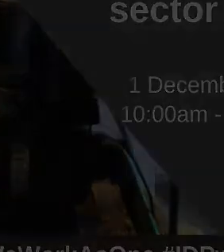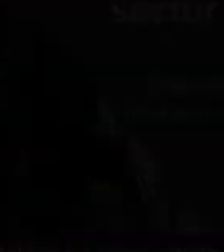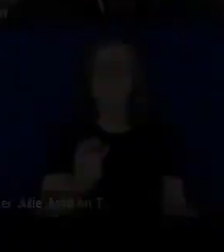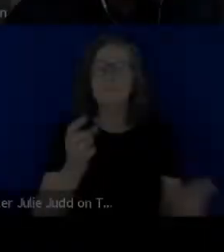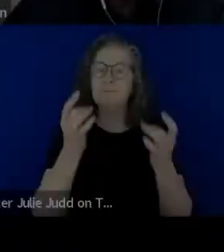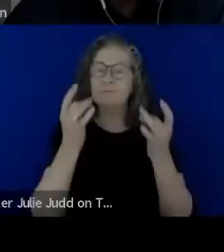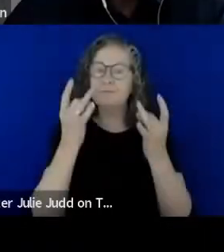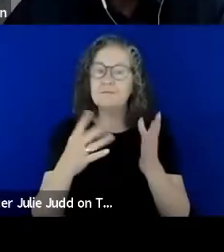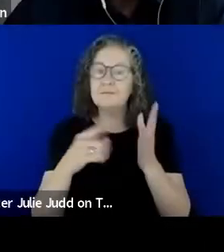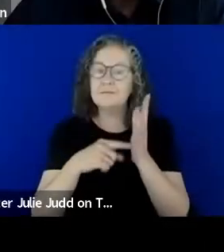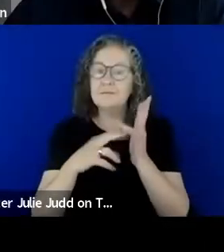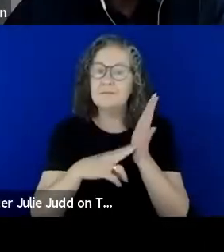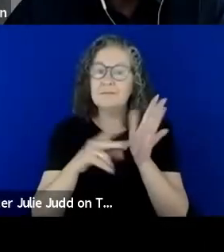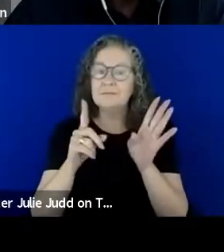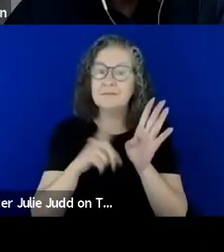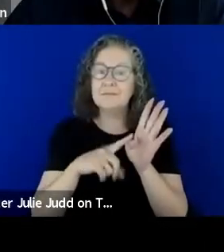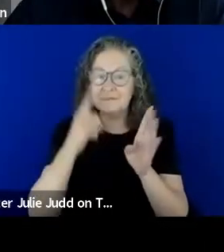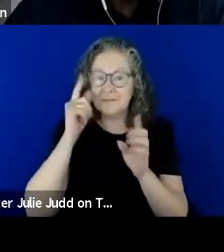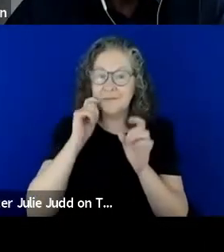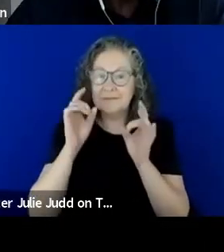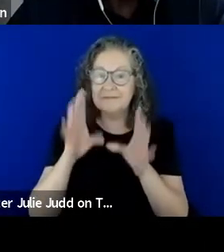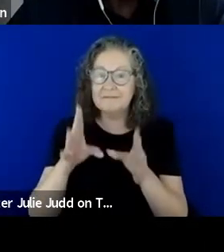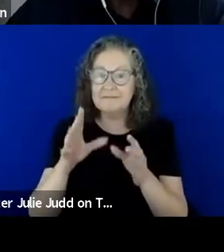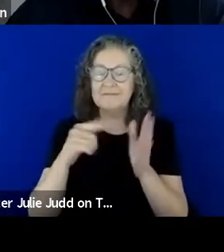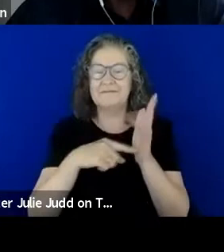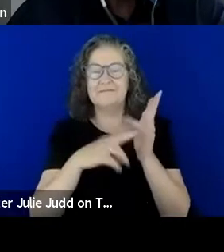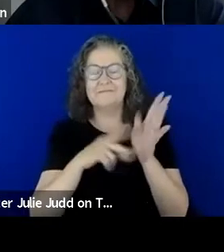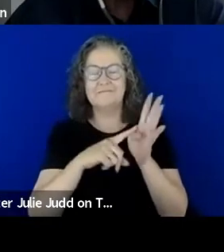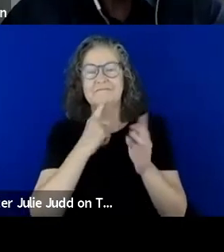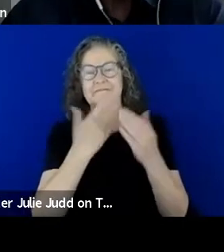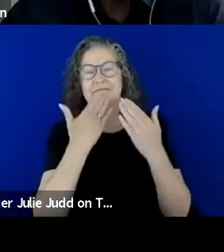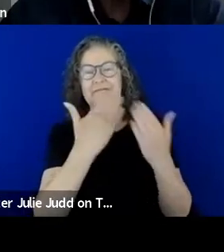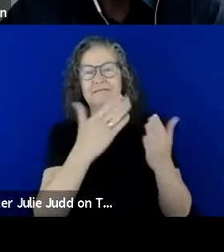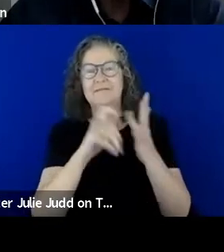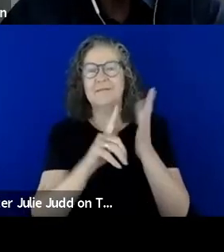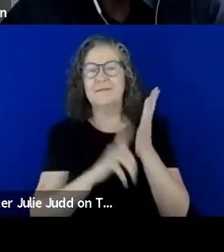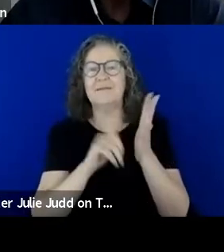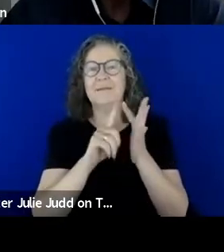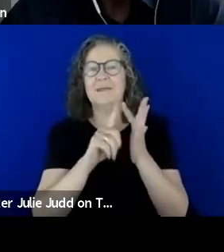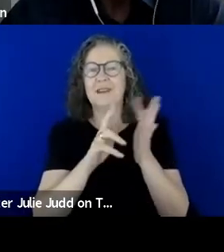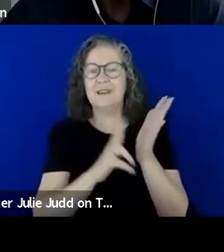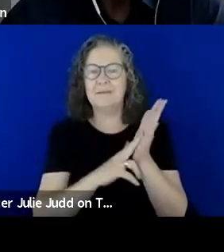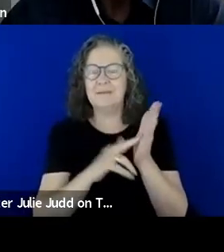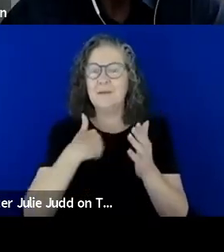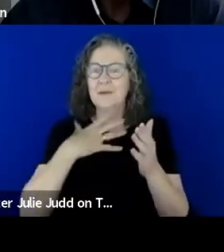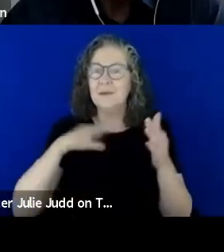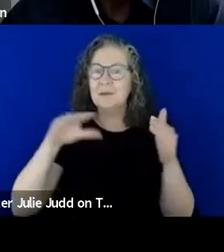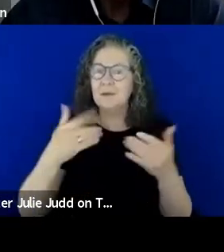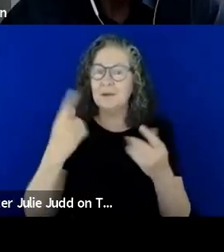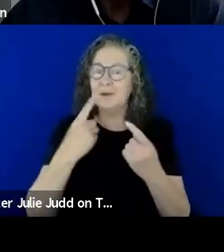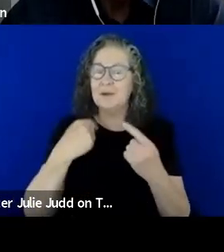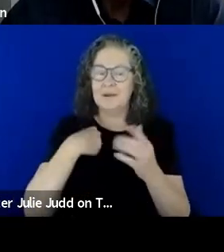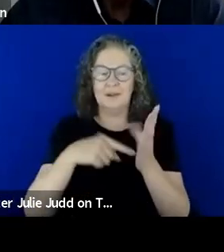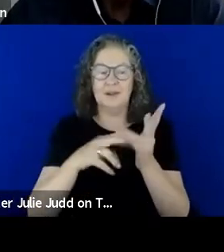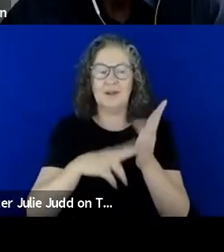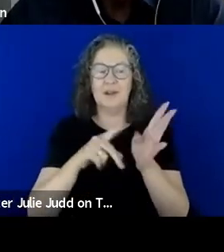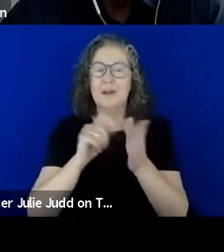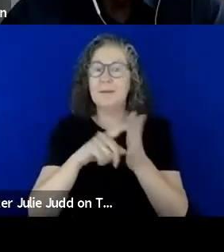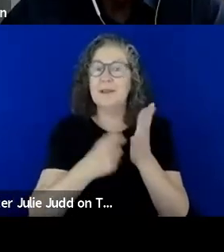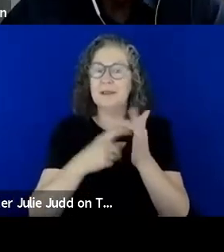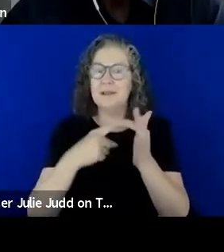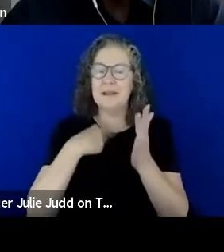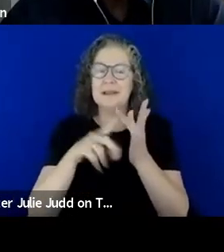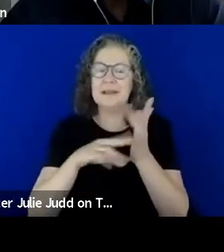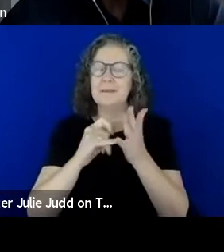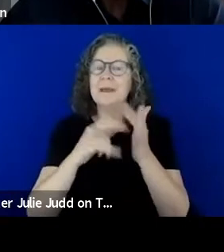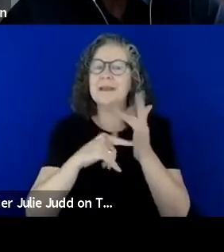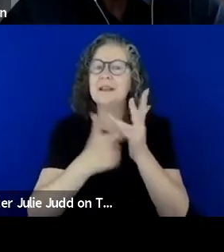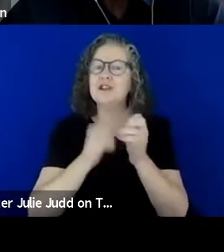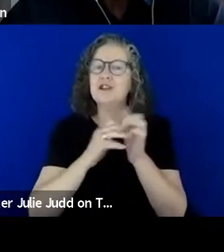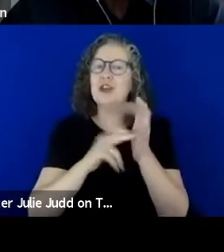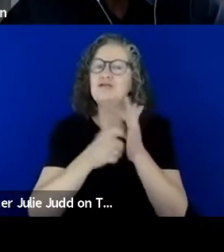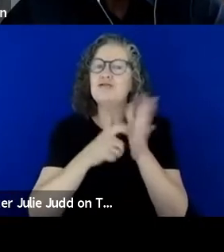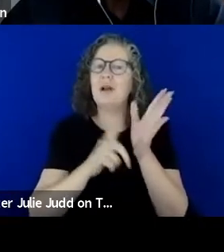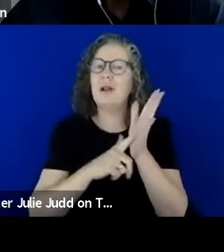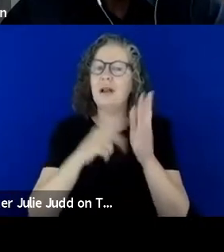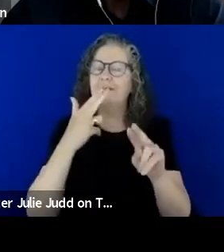Thank you Colleen. I'd like to introduce myself, I'm Tony Pearce, I'm Victoria's Inspector General for Emergency Management I'd like to welcome everybody